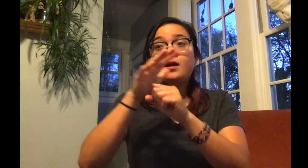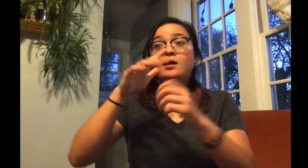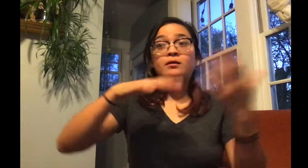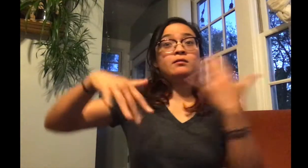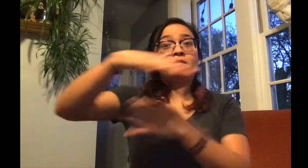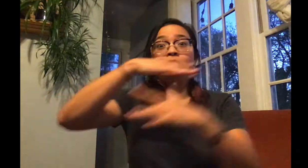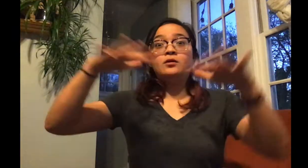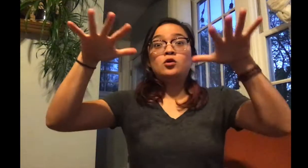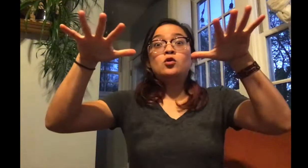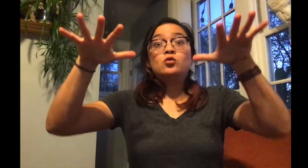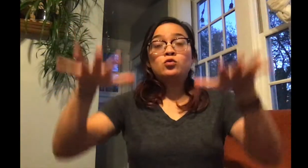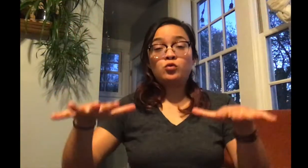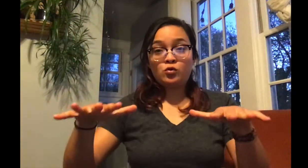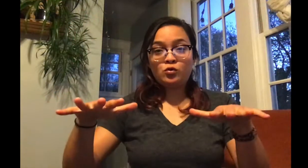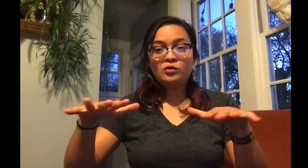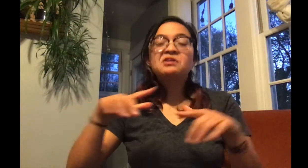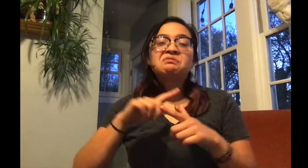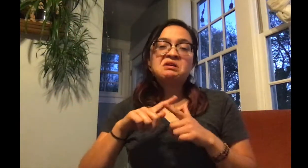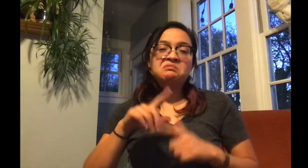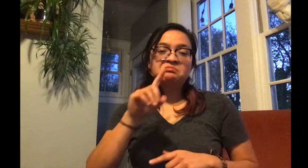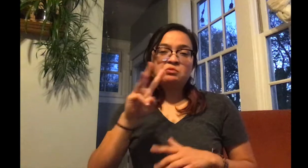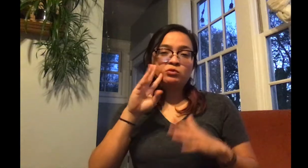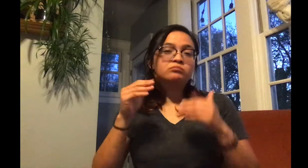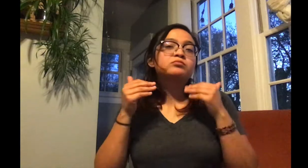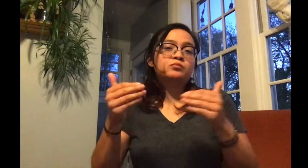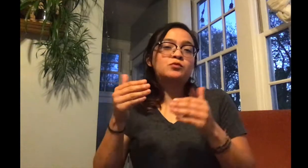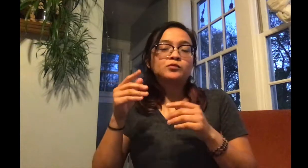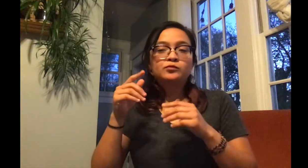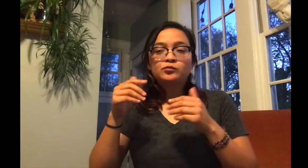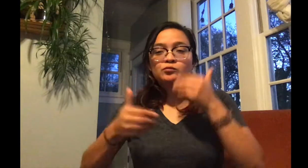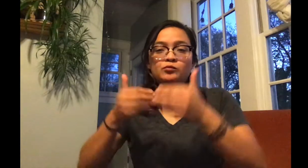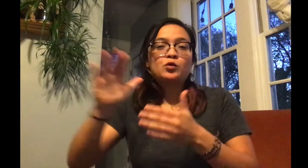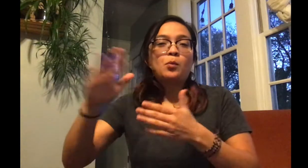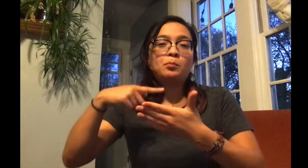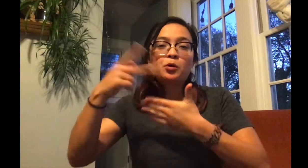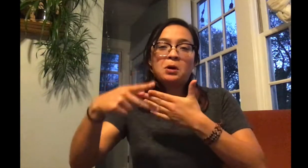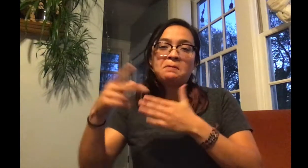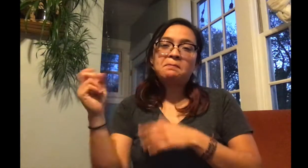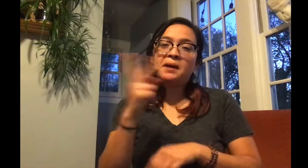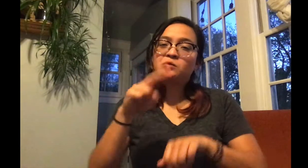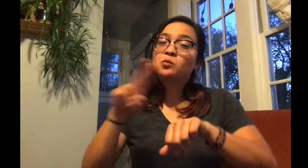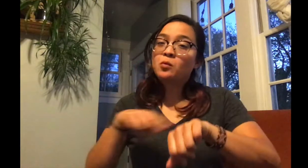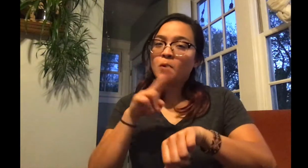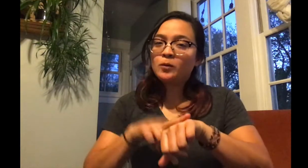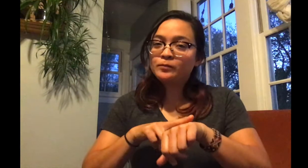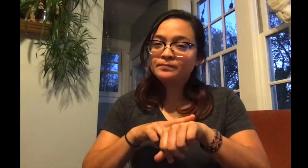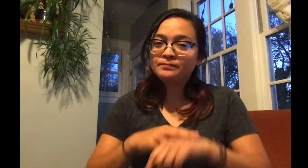When things begin to normalize our programming will continue as scheduled.